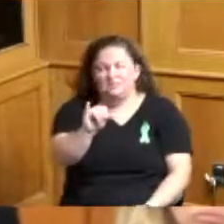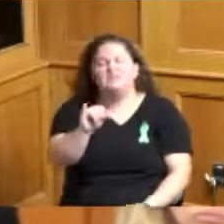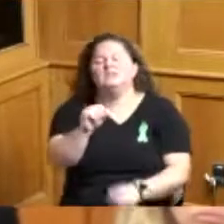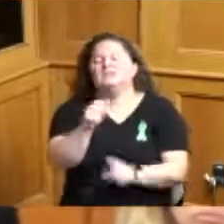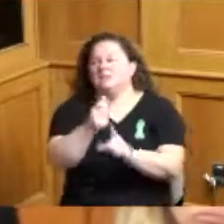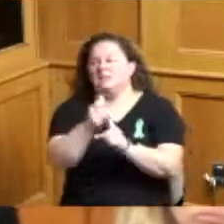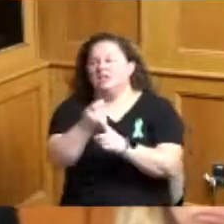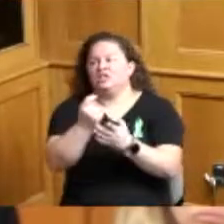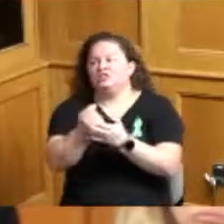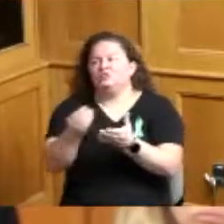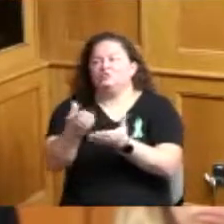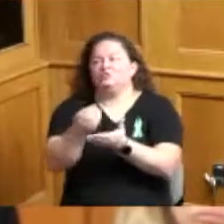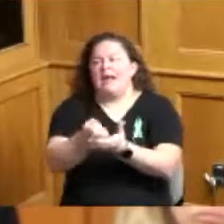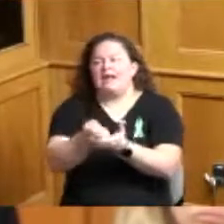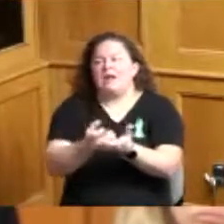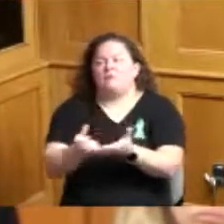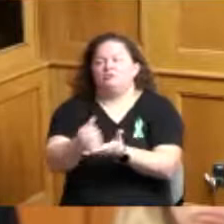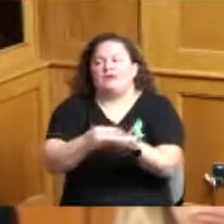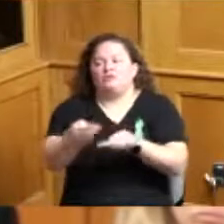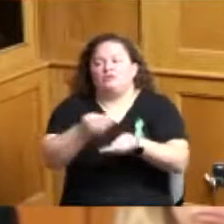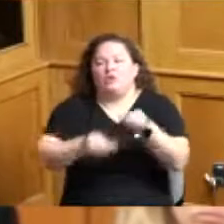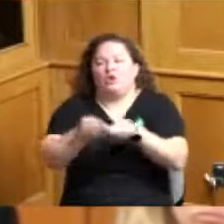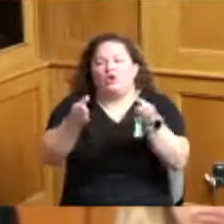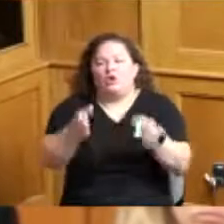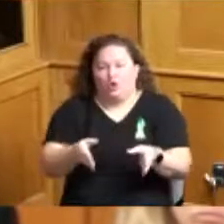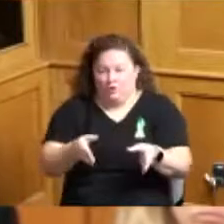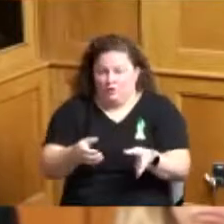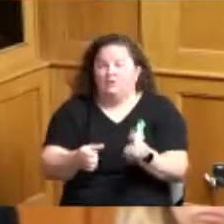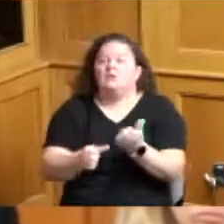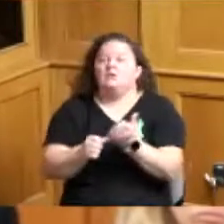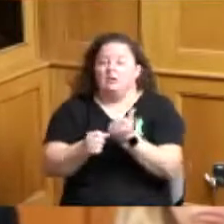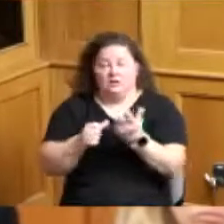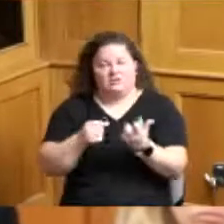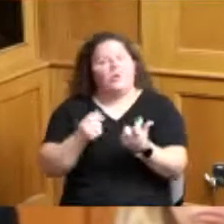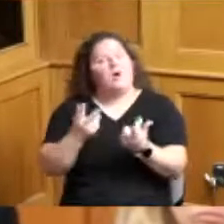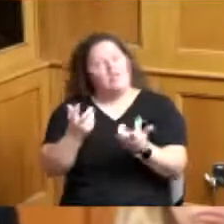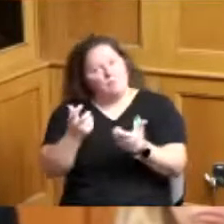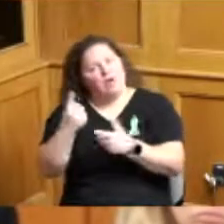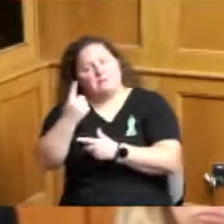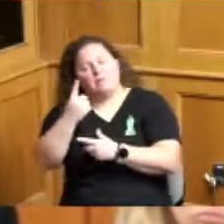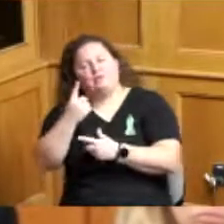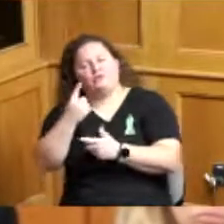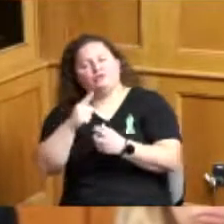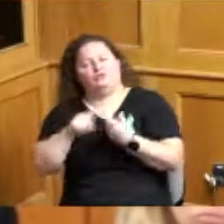much for the idea to be able to point someone towards that task force I've really modeled this